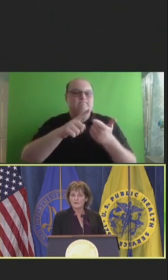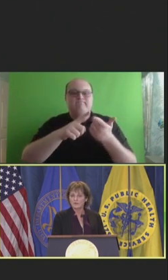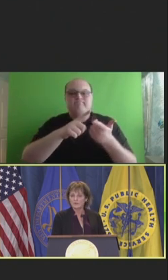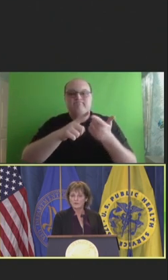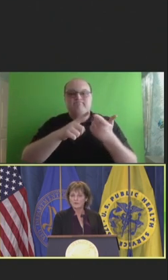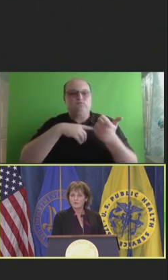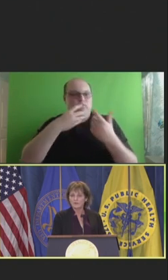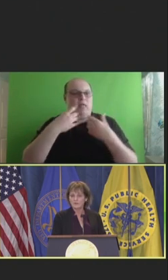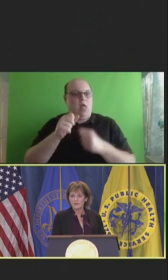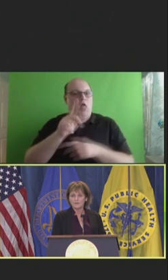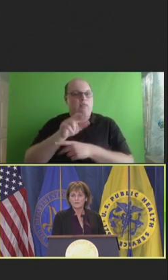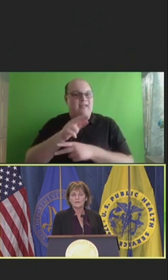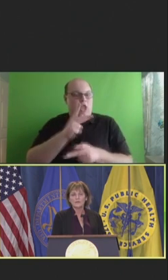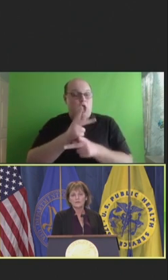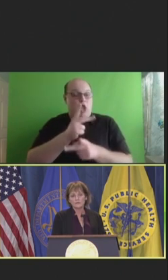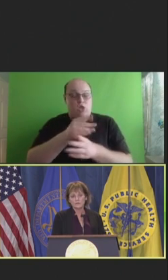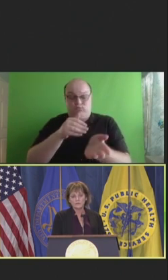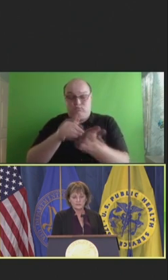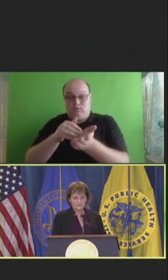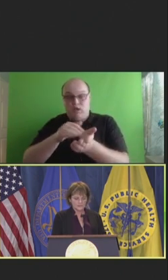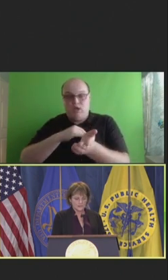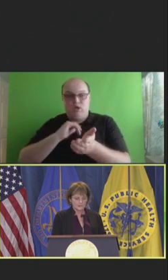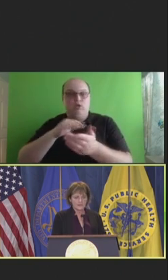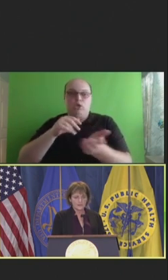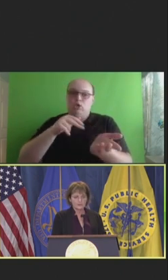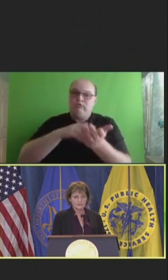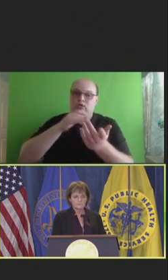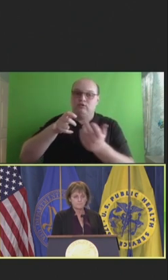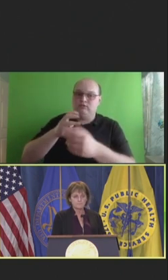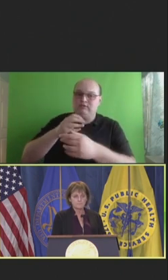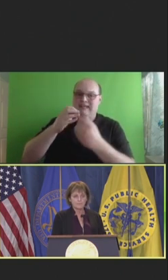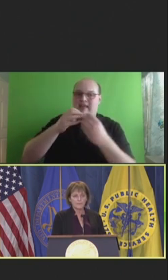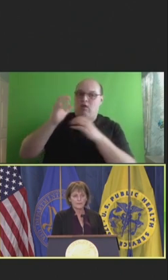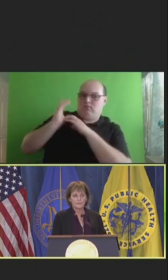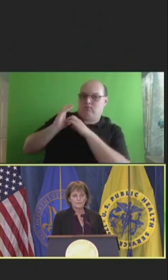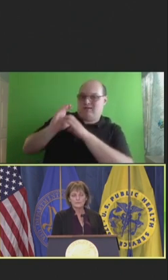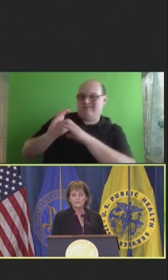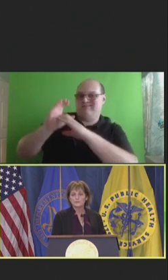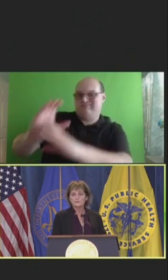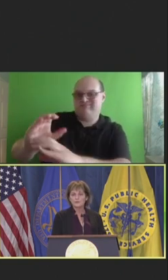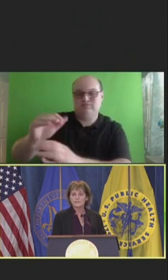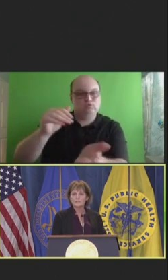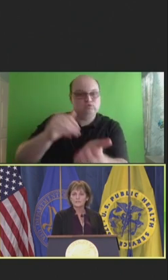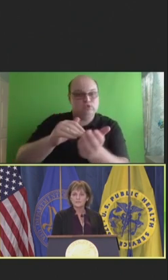healthcare provider, the nurses, and the doctors. Research is very clear.